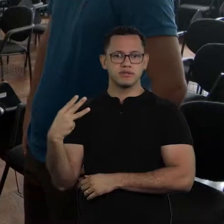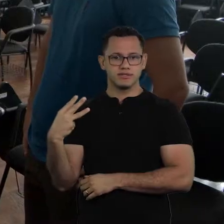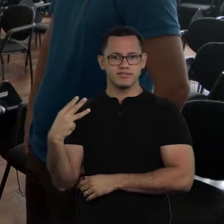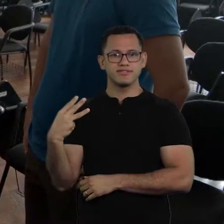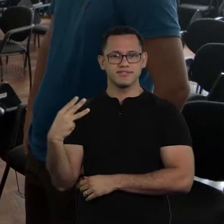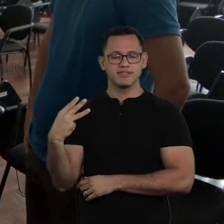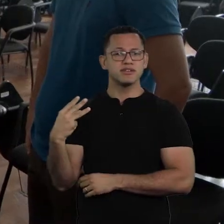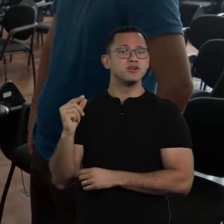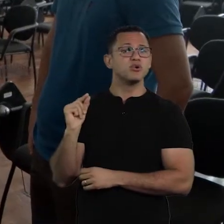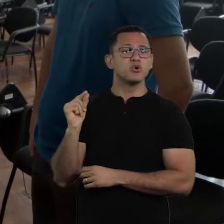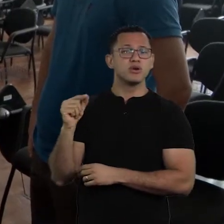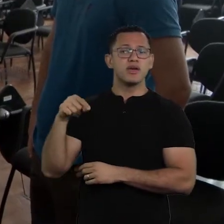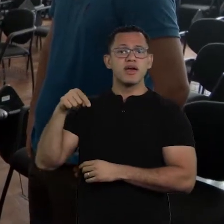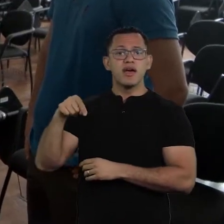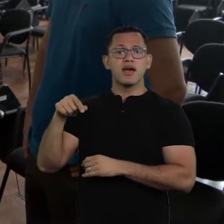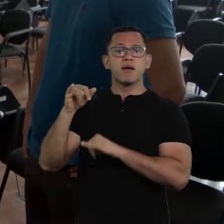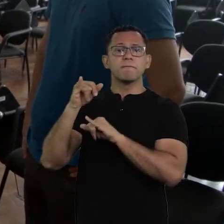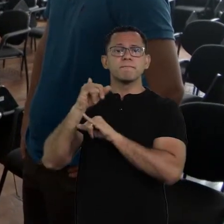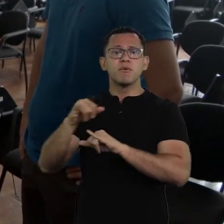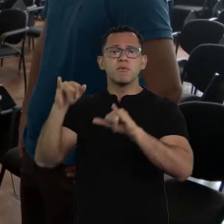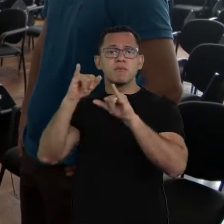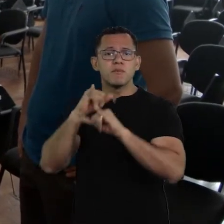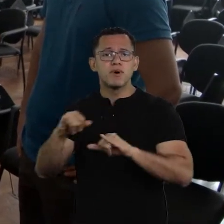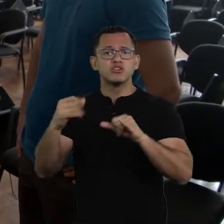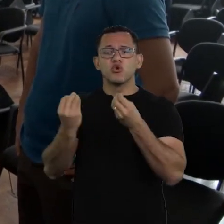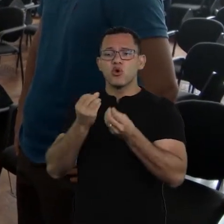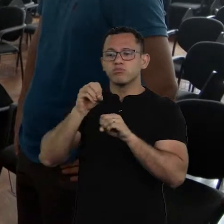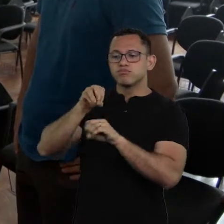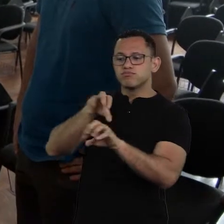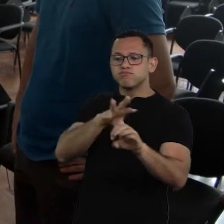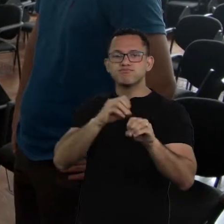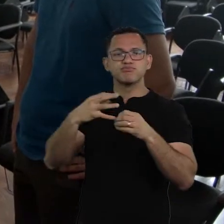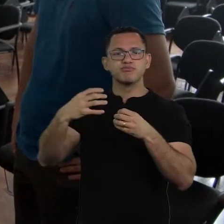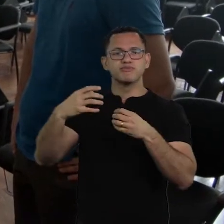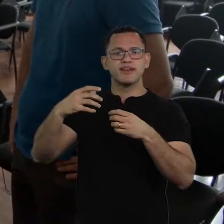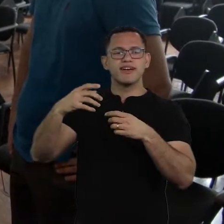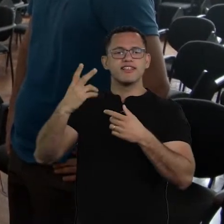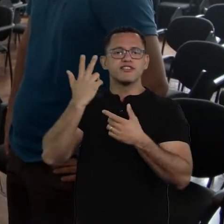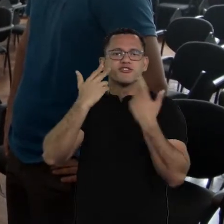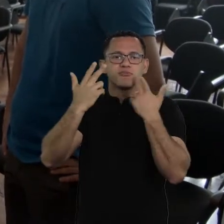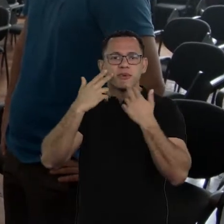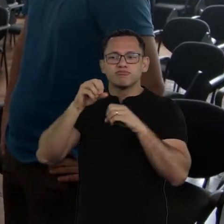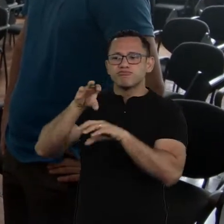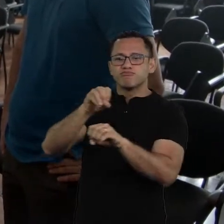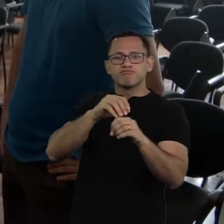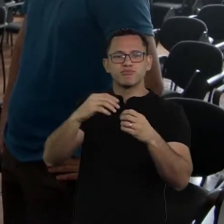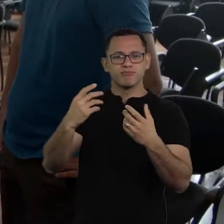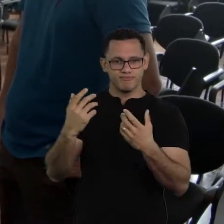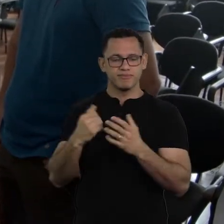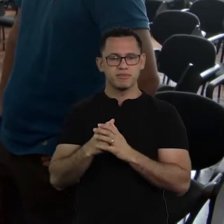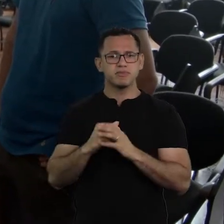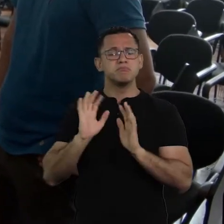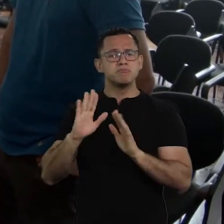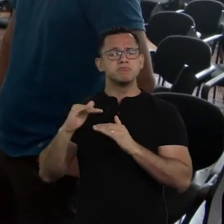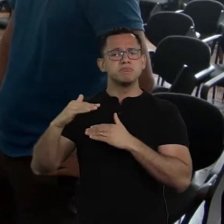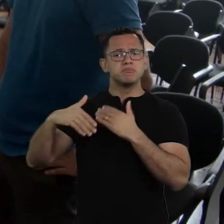as a society to spread popular education. And it was conceived here, in the Law school,